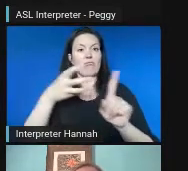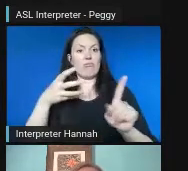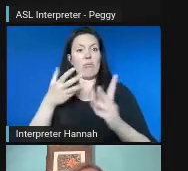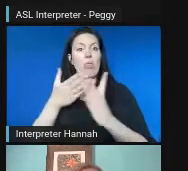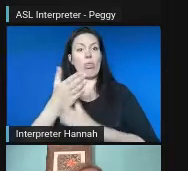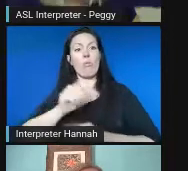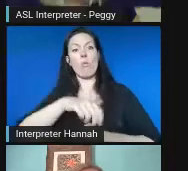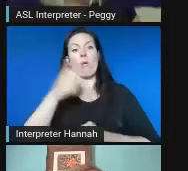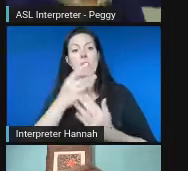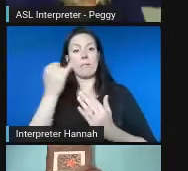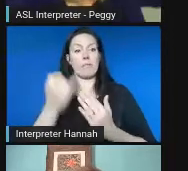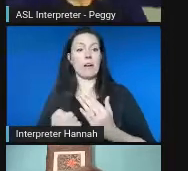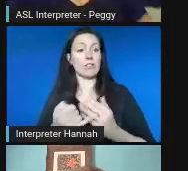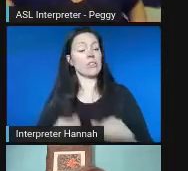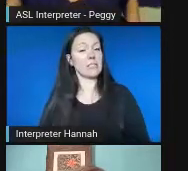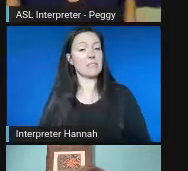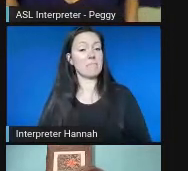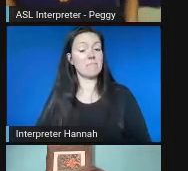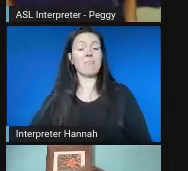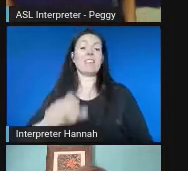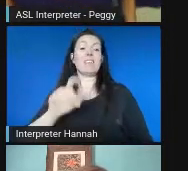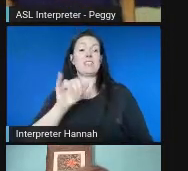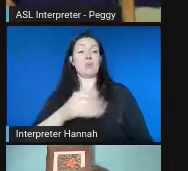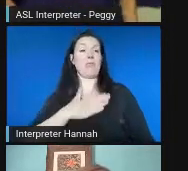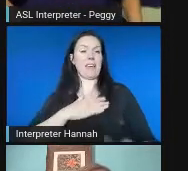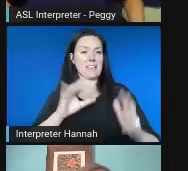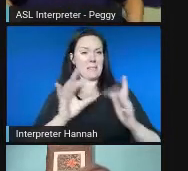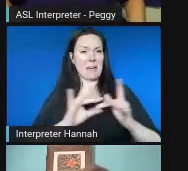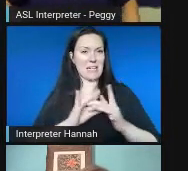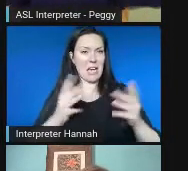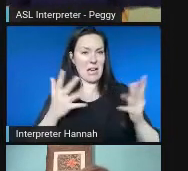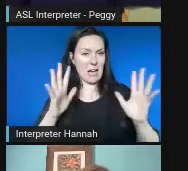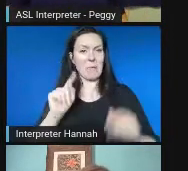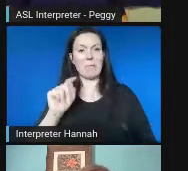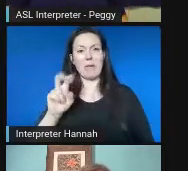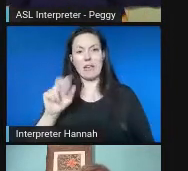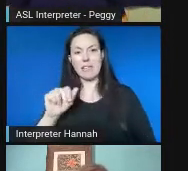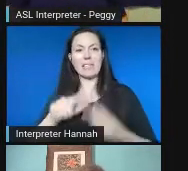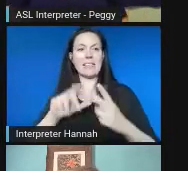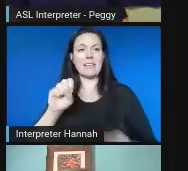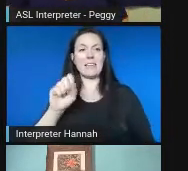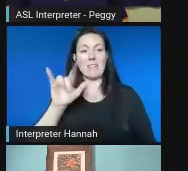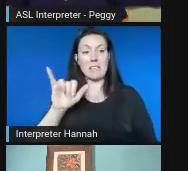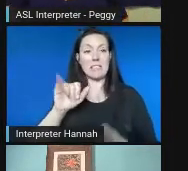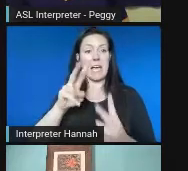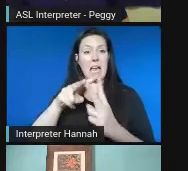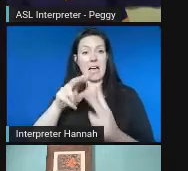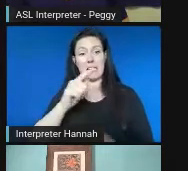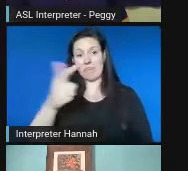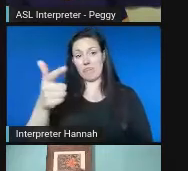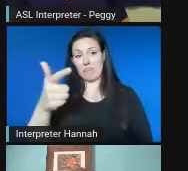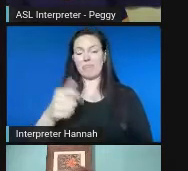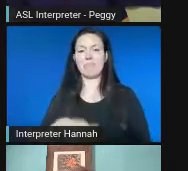forward. So I'll leave my comments there, and Teva and Sally, please feel free to add in.